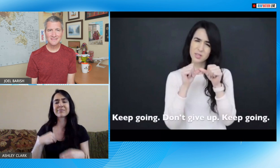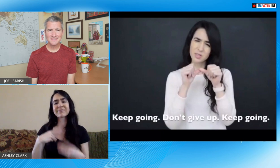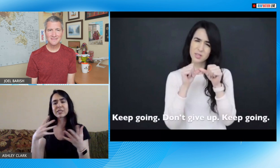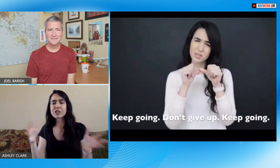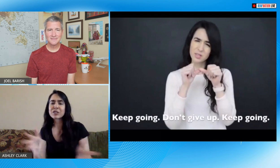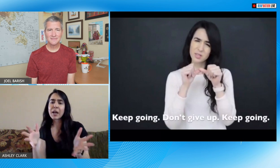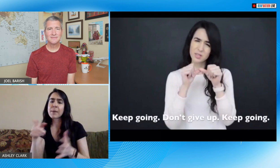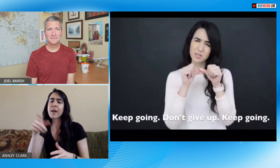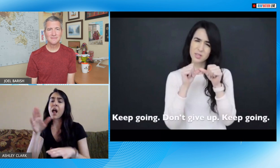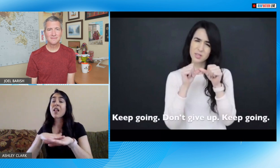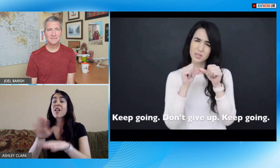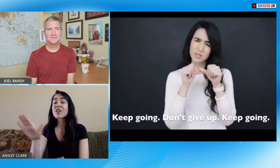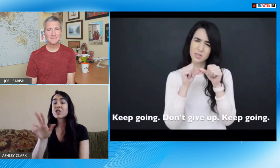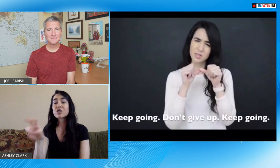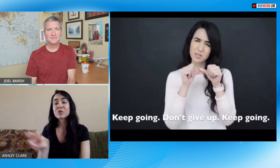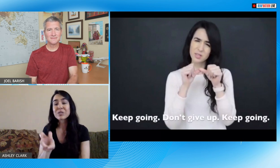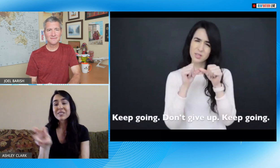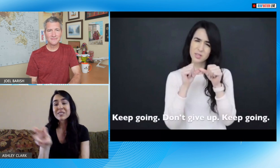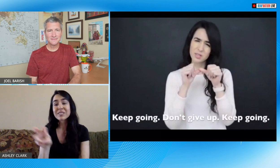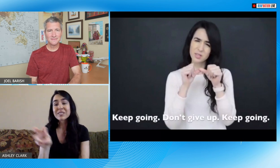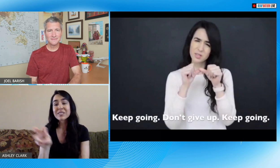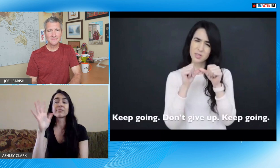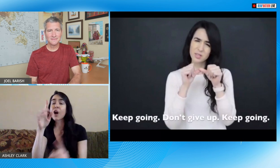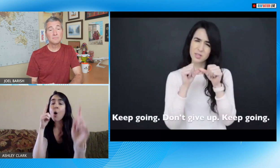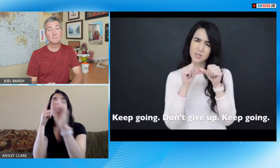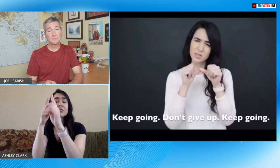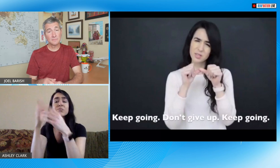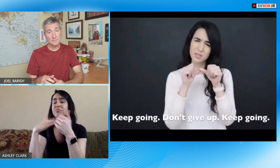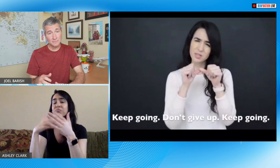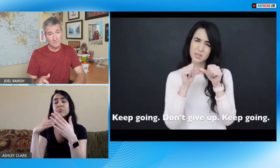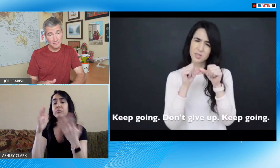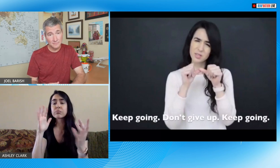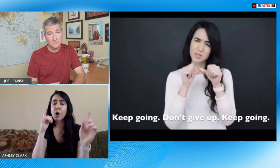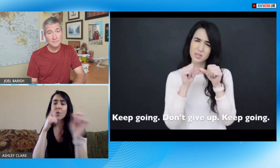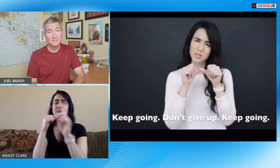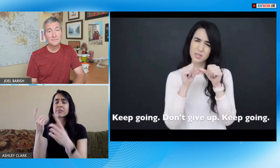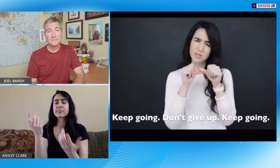a while and I'll post something kinda positive and inspirational about